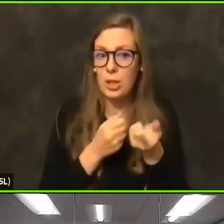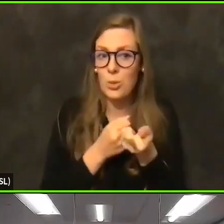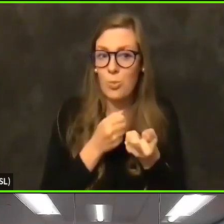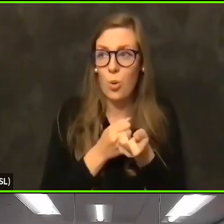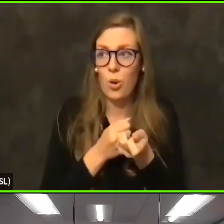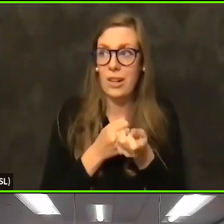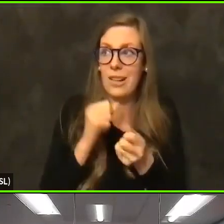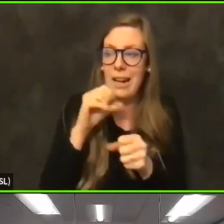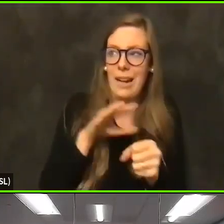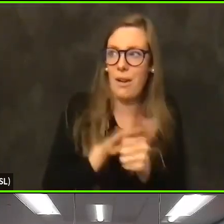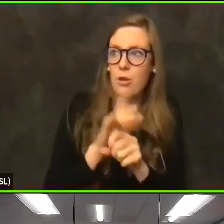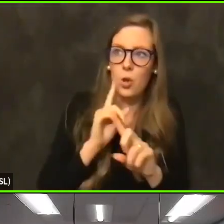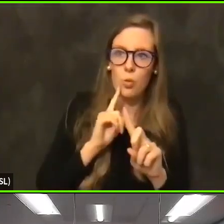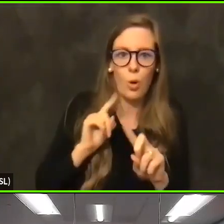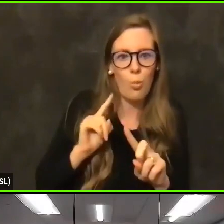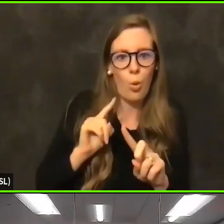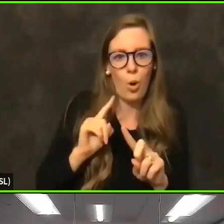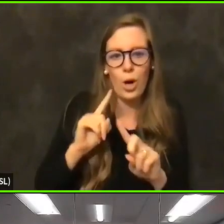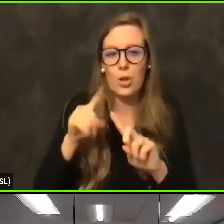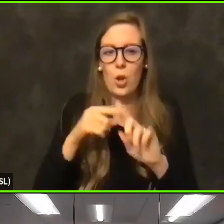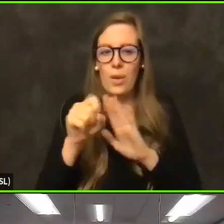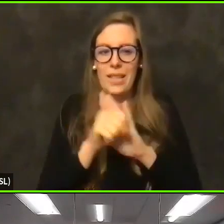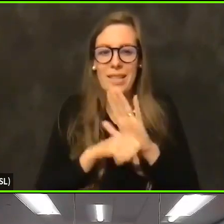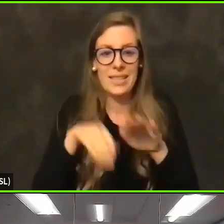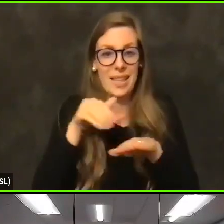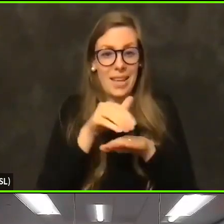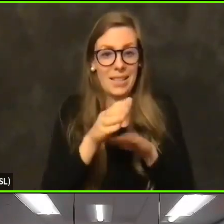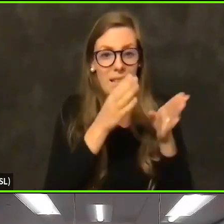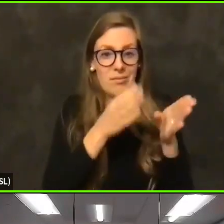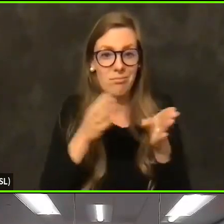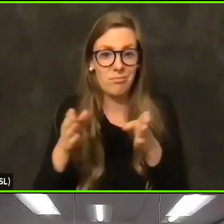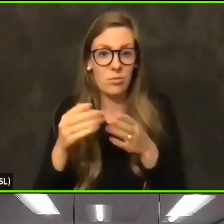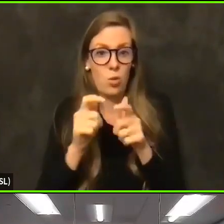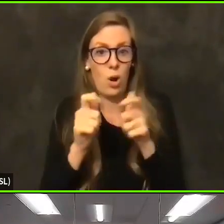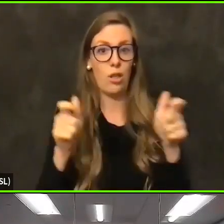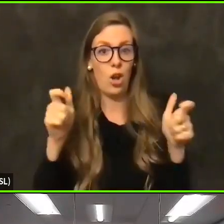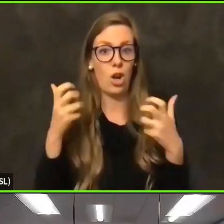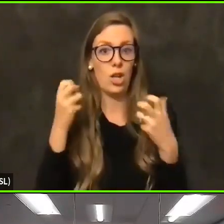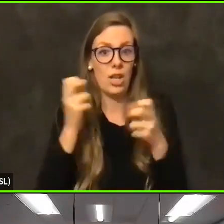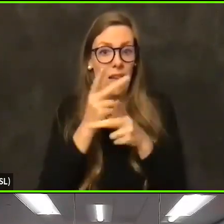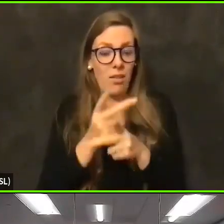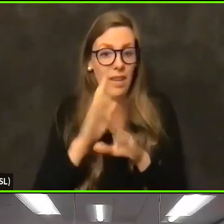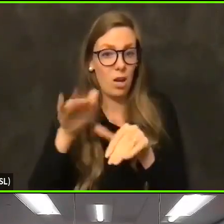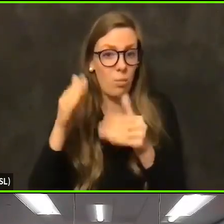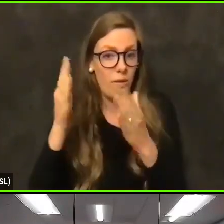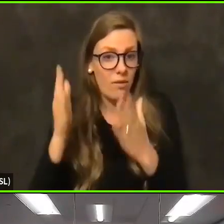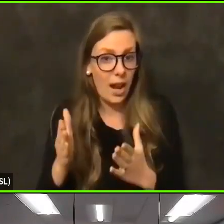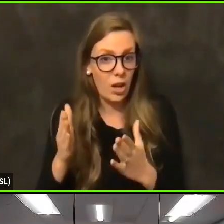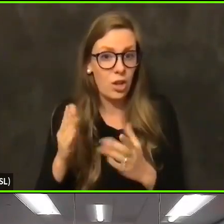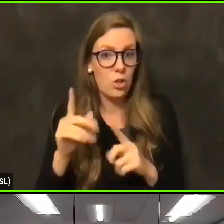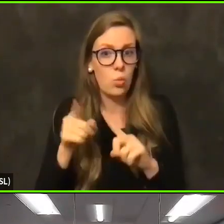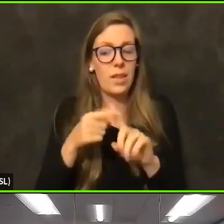So when the state sends allocations to our large health care providers, when they do direct allocations to CPS,